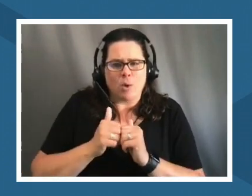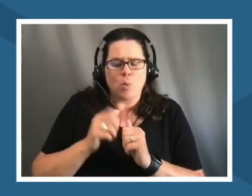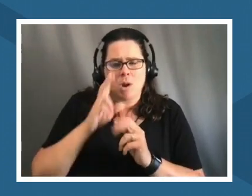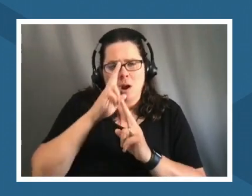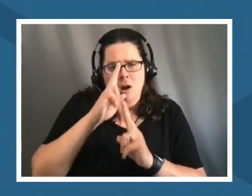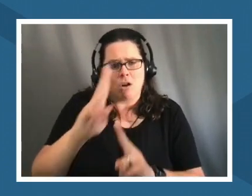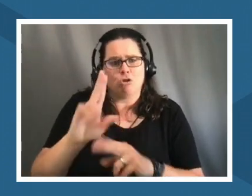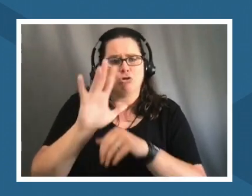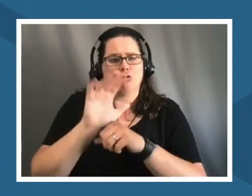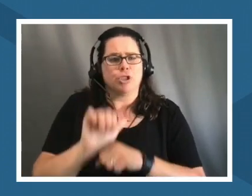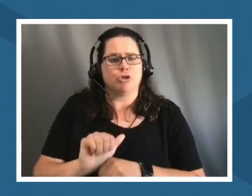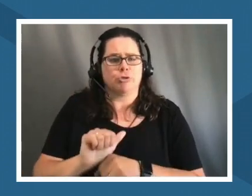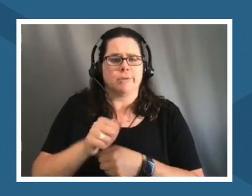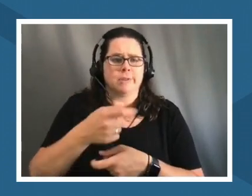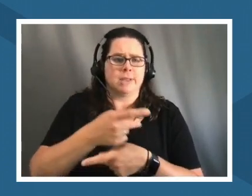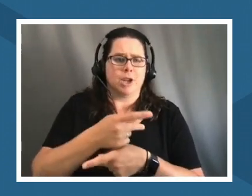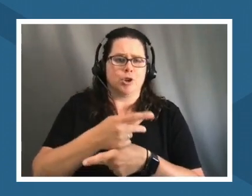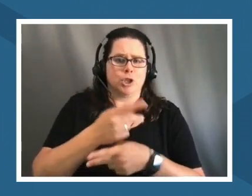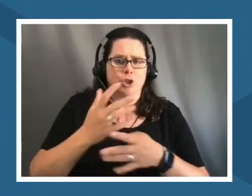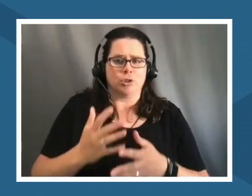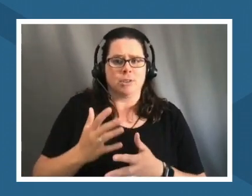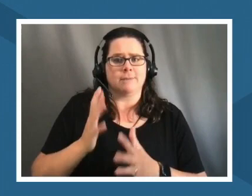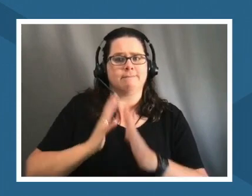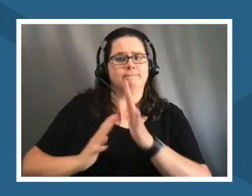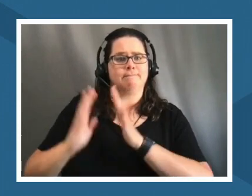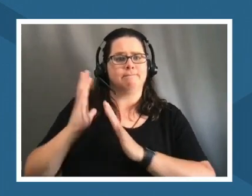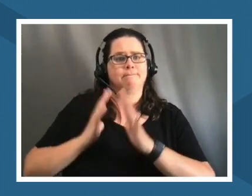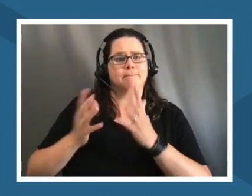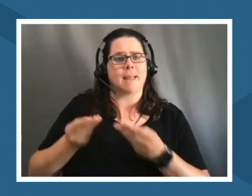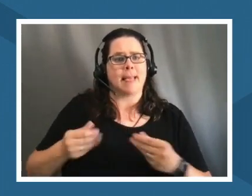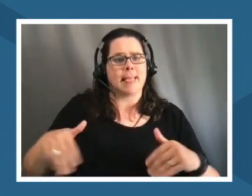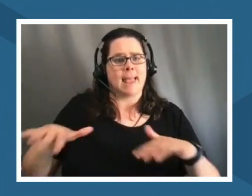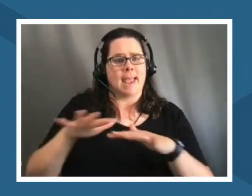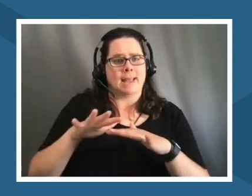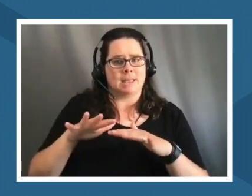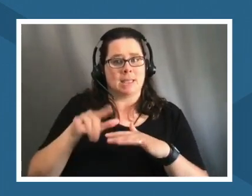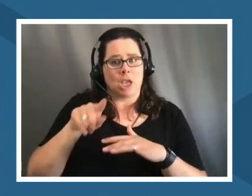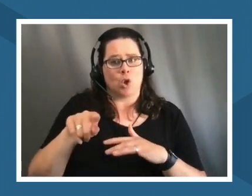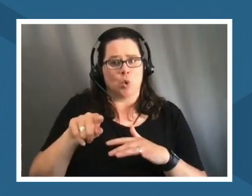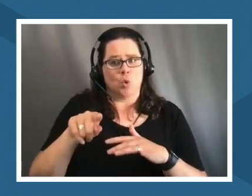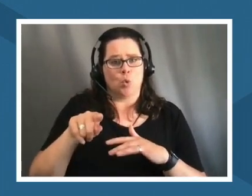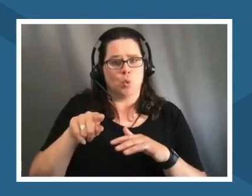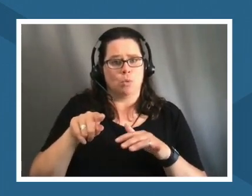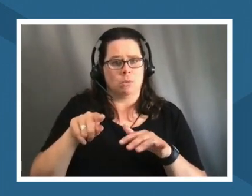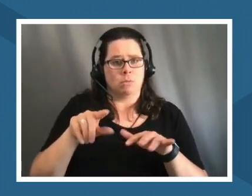caretakers of the ancestral land in